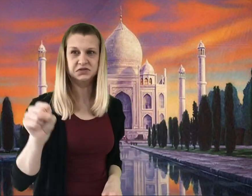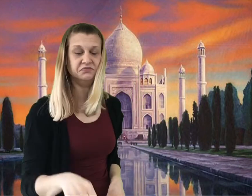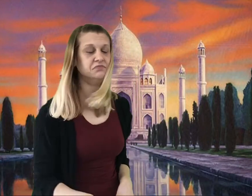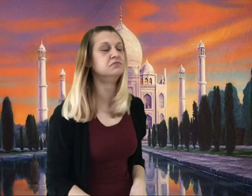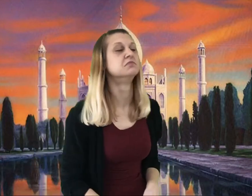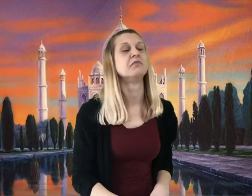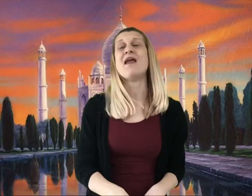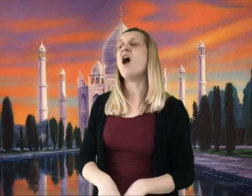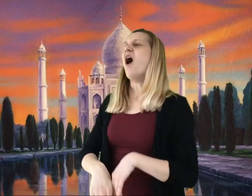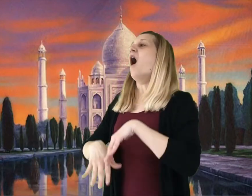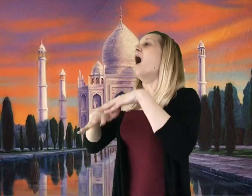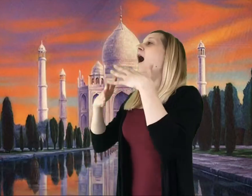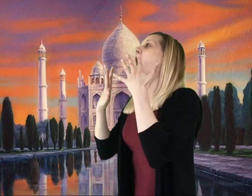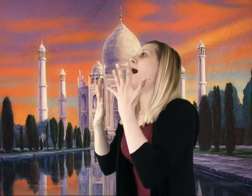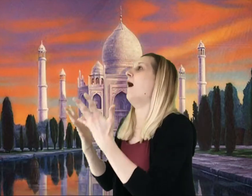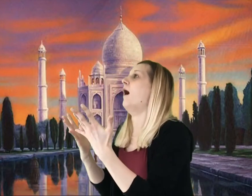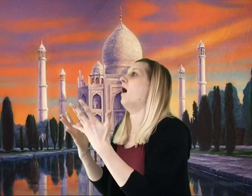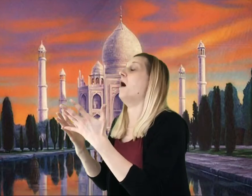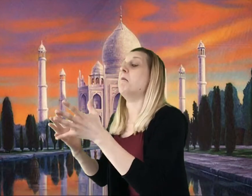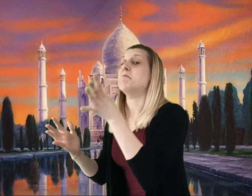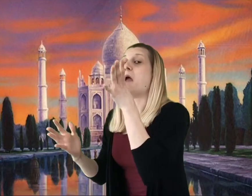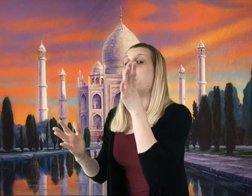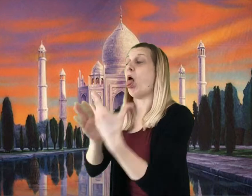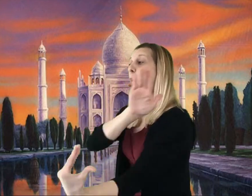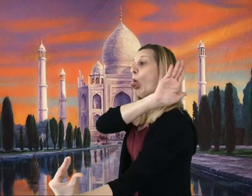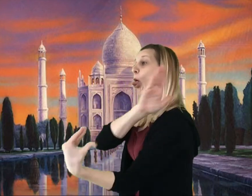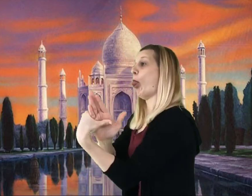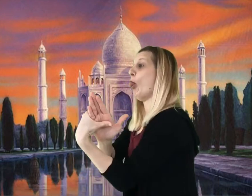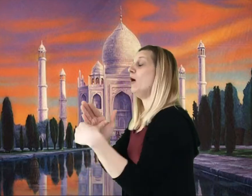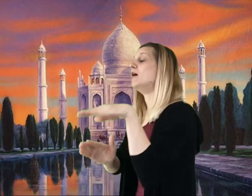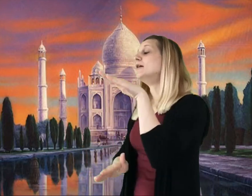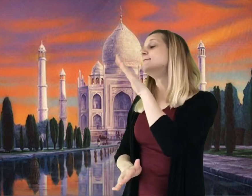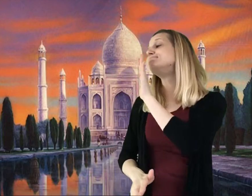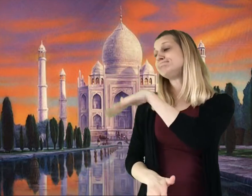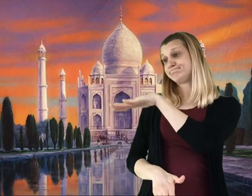"Charlie, dear," Mrs. Bucket called out from where she was standing by the door,